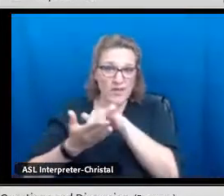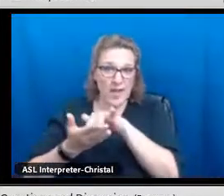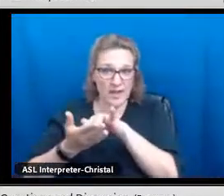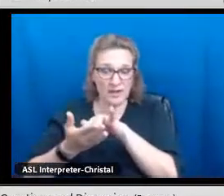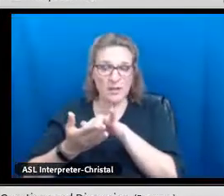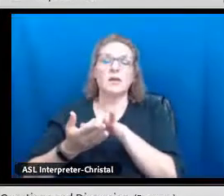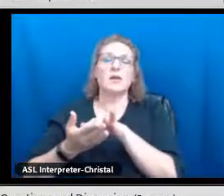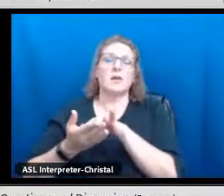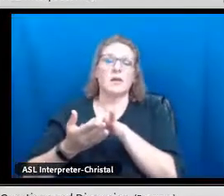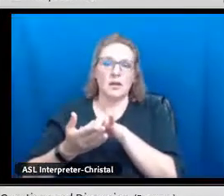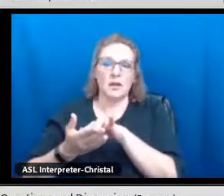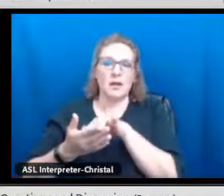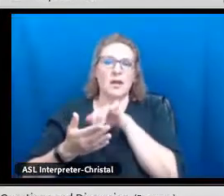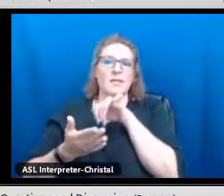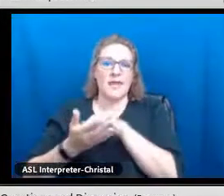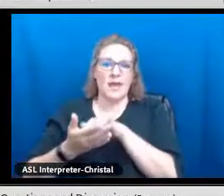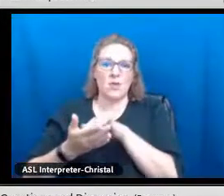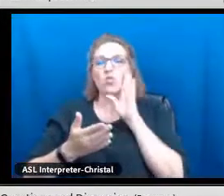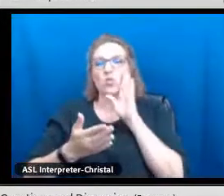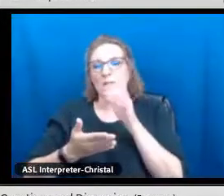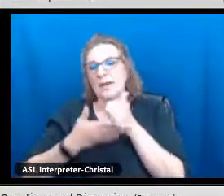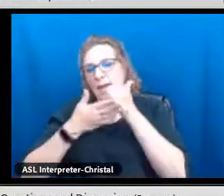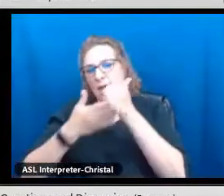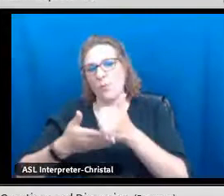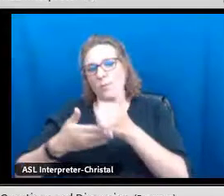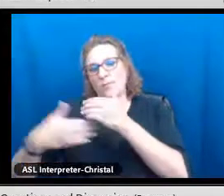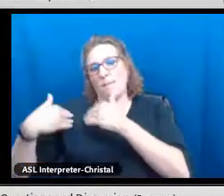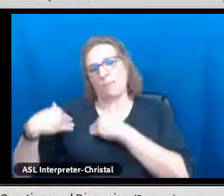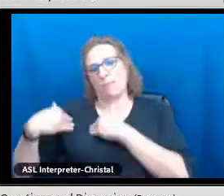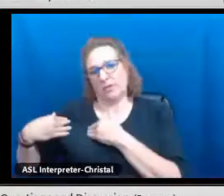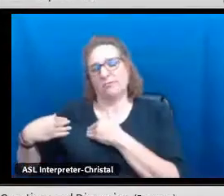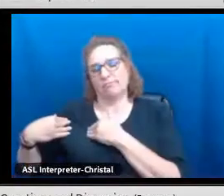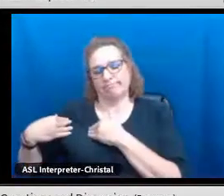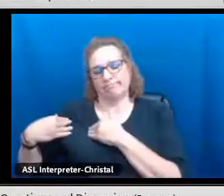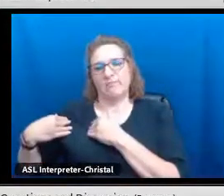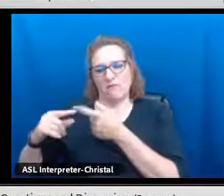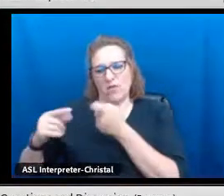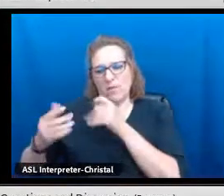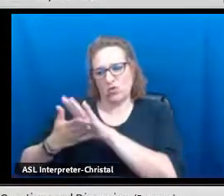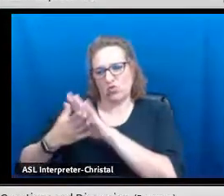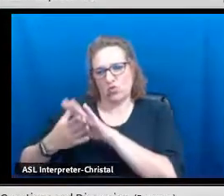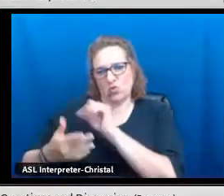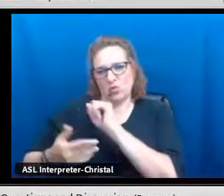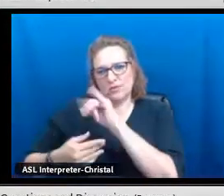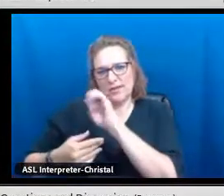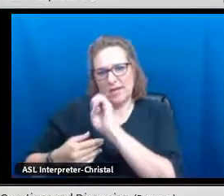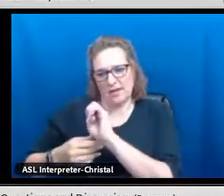And so if your district office has a person or you are the person that coordinates that,